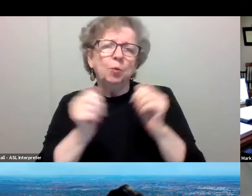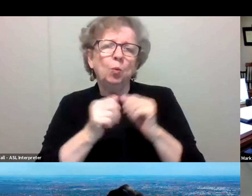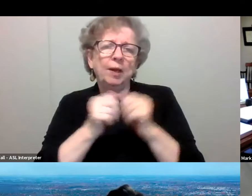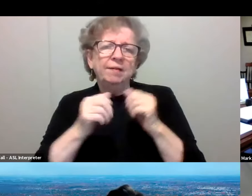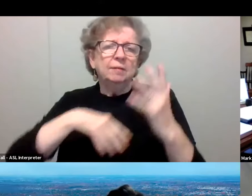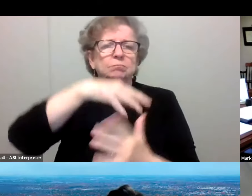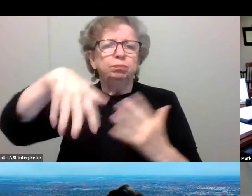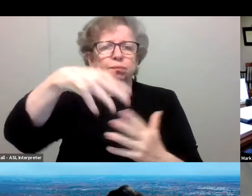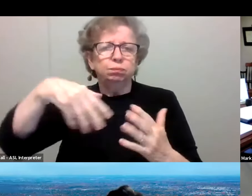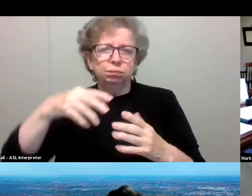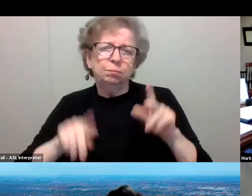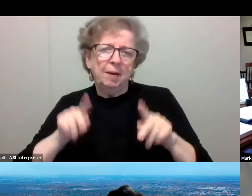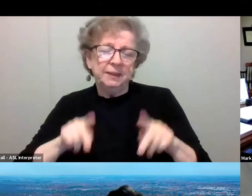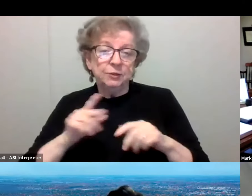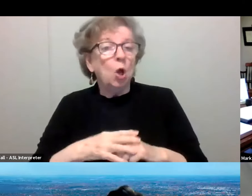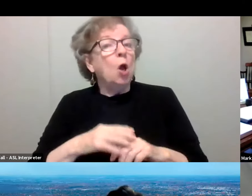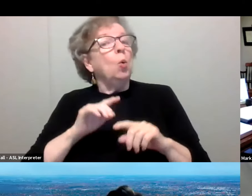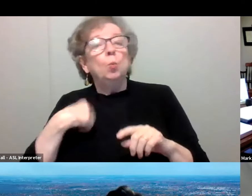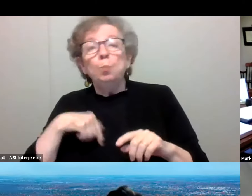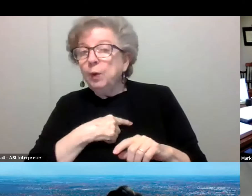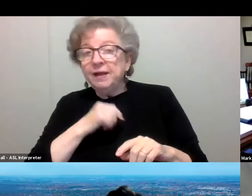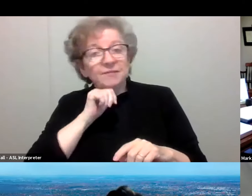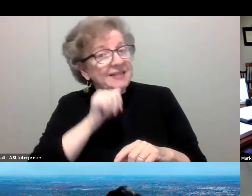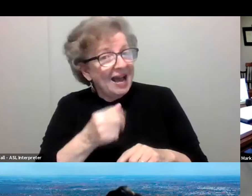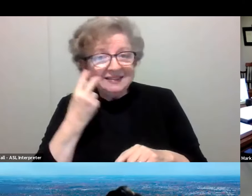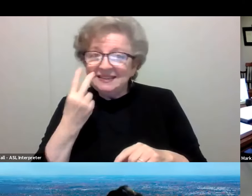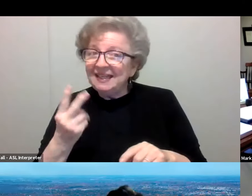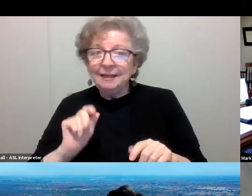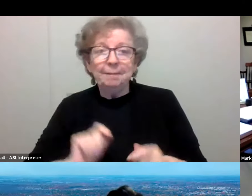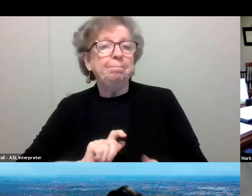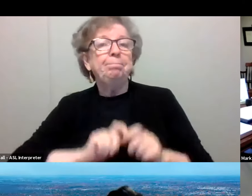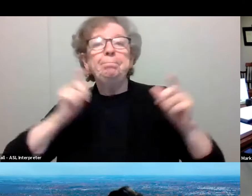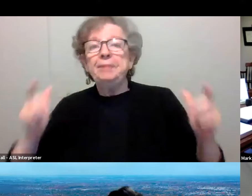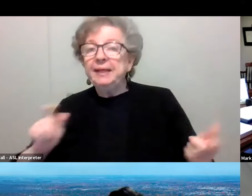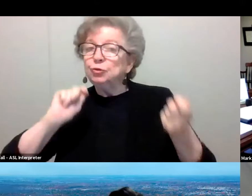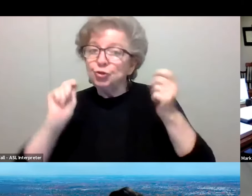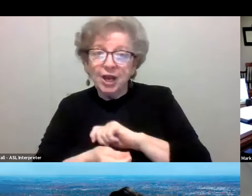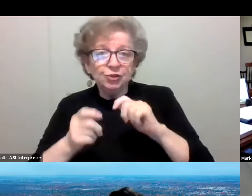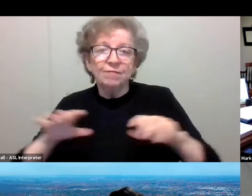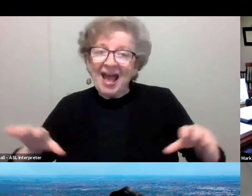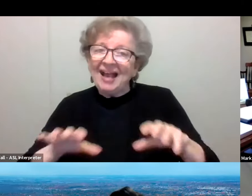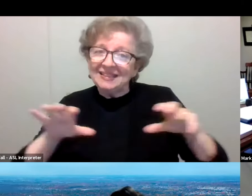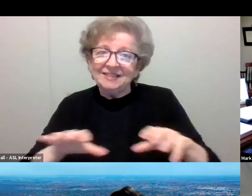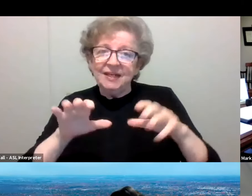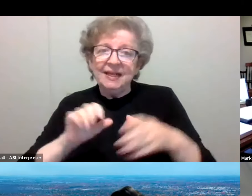What we have not seen is any dramatic change in the activity of COVID in the surrounding community.